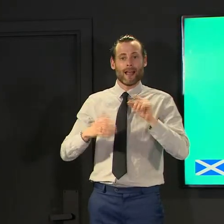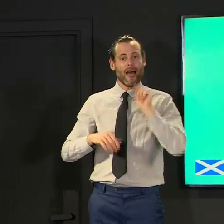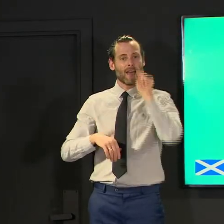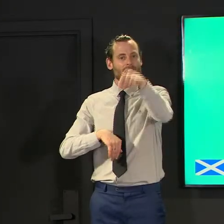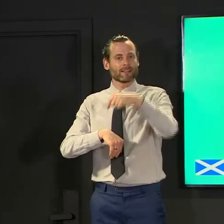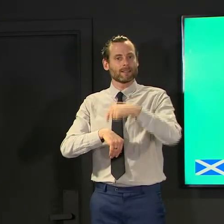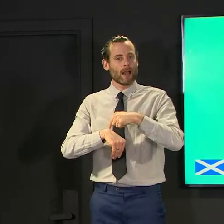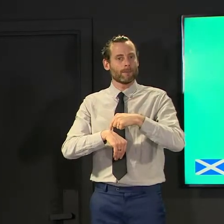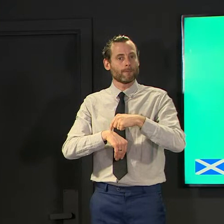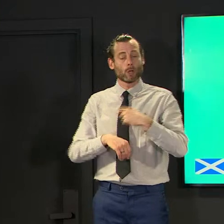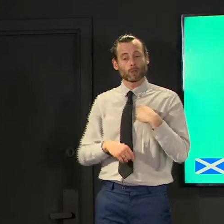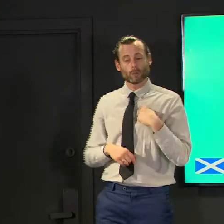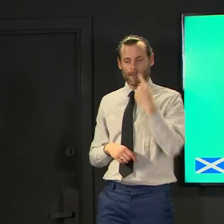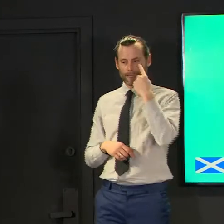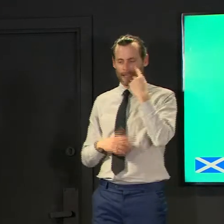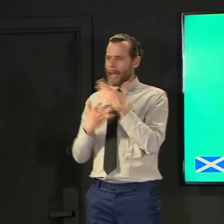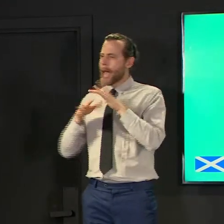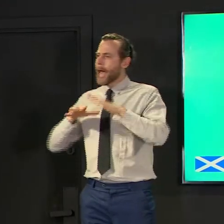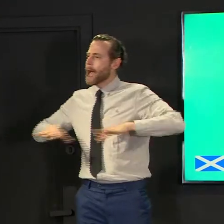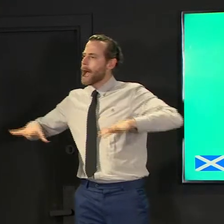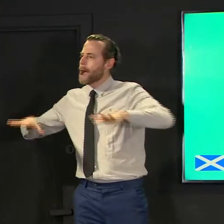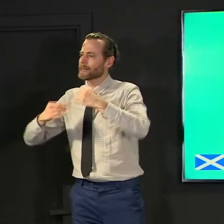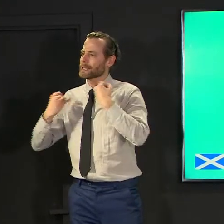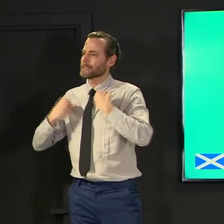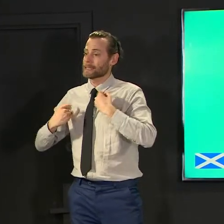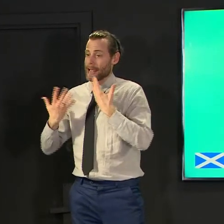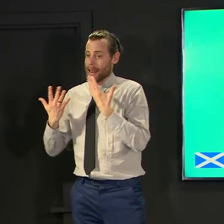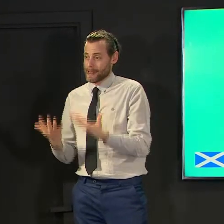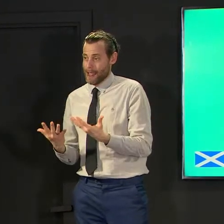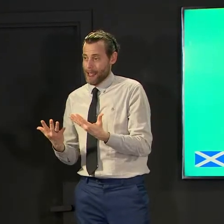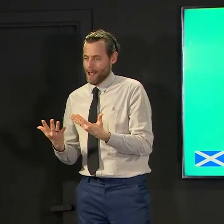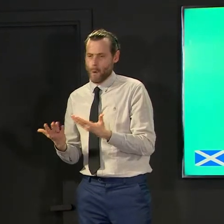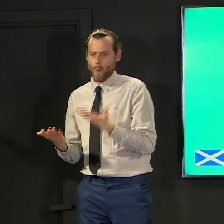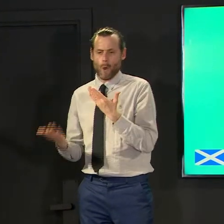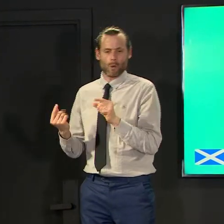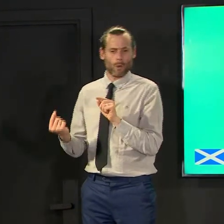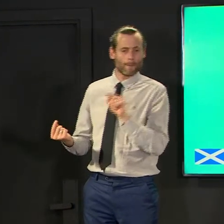thinking about what it would look like if by then the prevalence is much lower which we all hope it